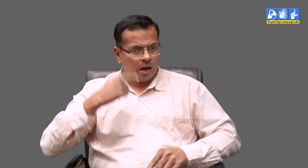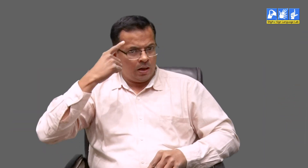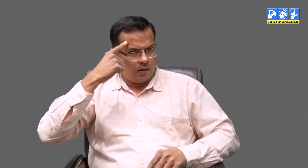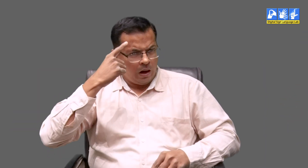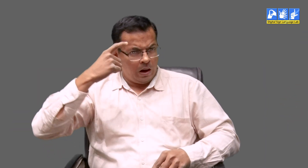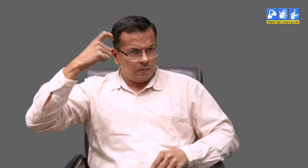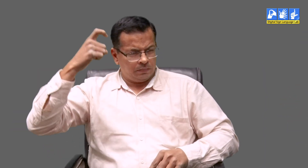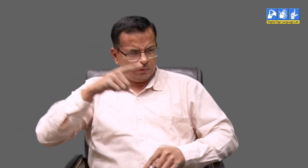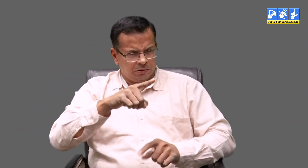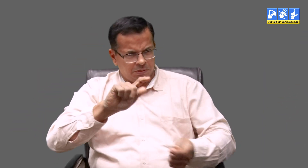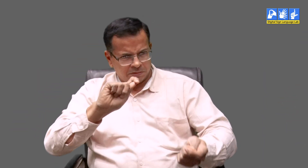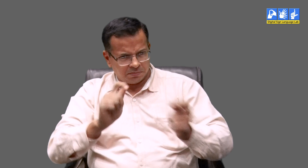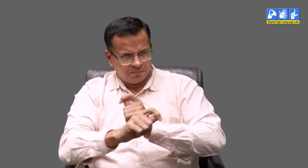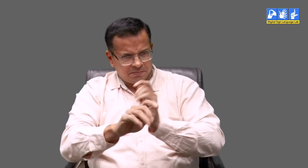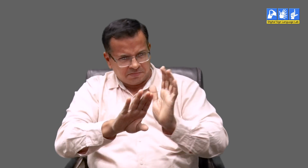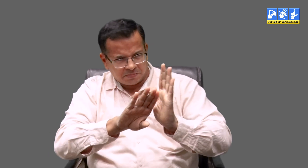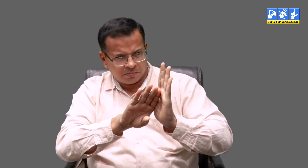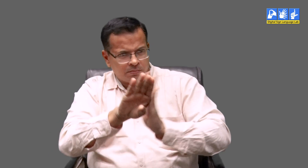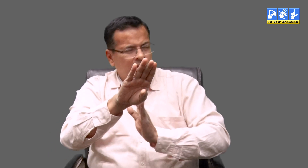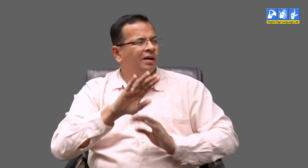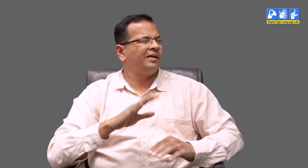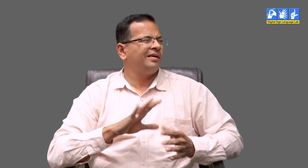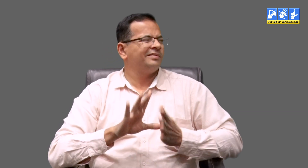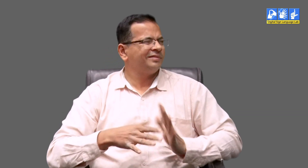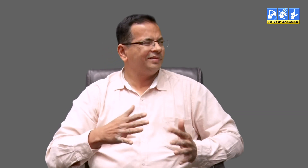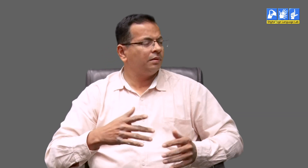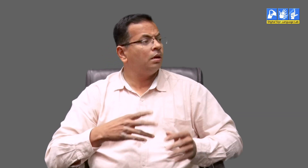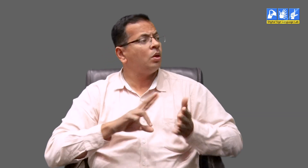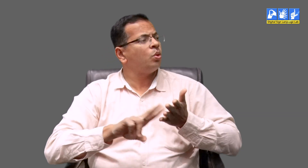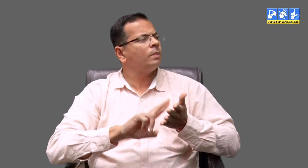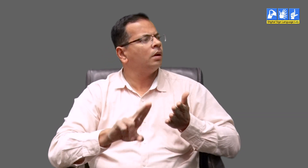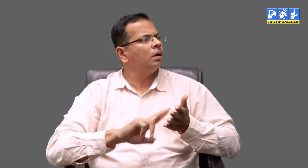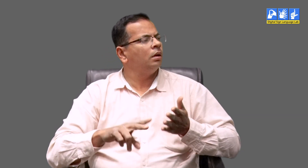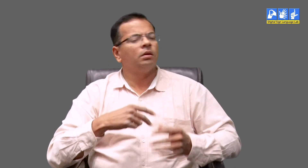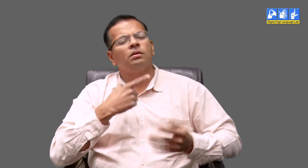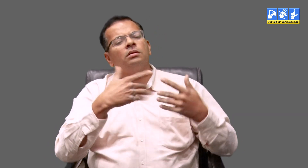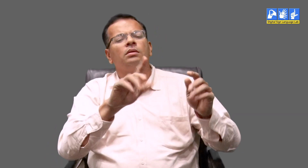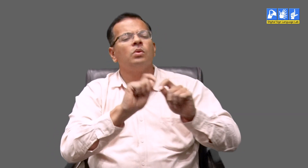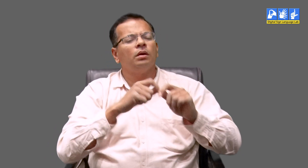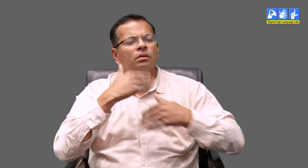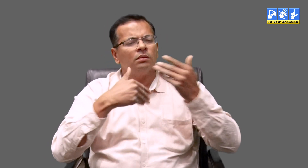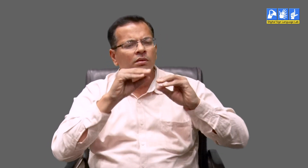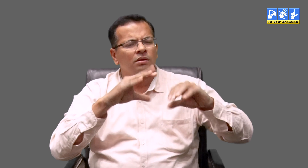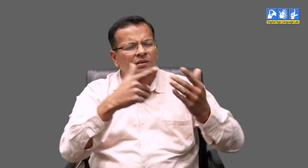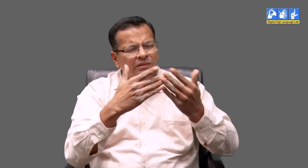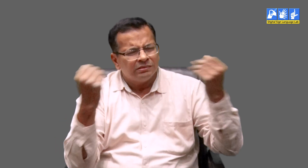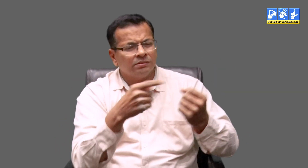If I think that I will be able to bring a change to their lives and only through this they will progress. Then this is not happening. Development is a natural process.